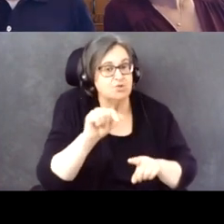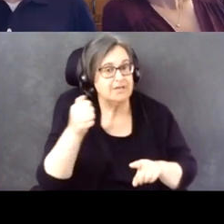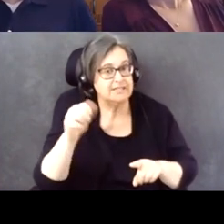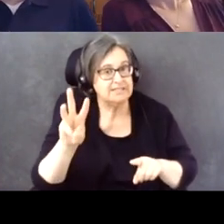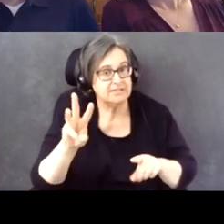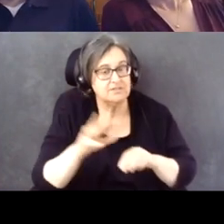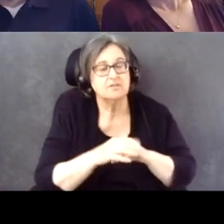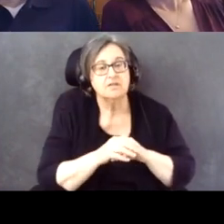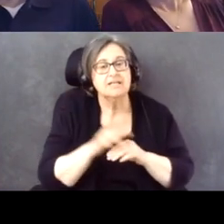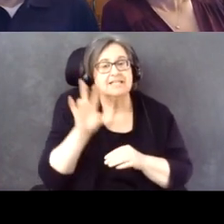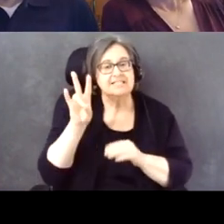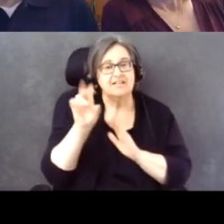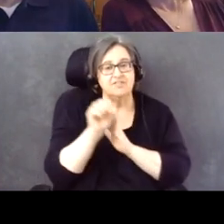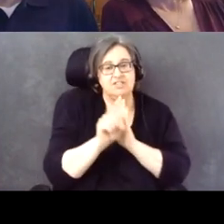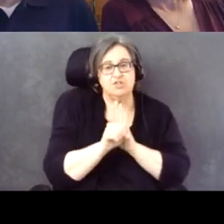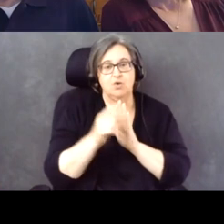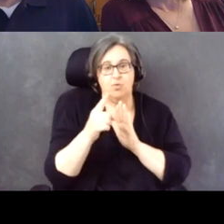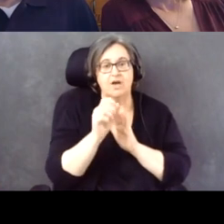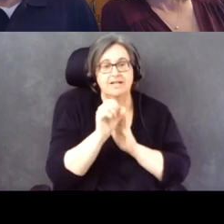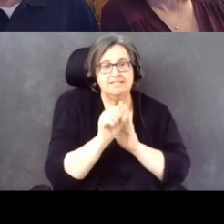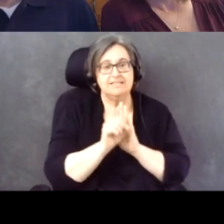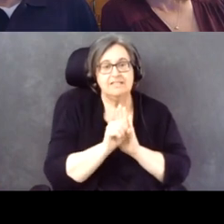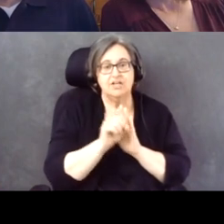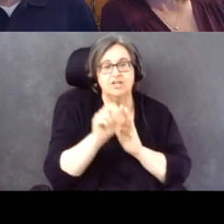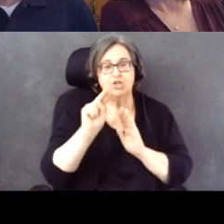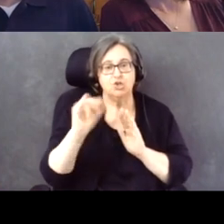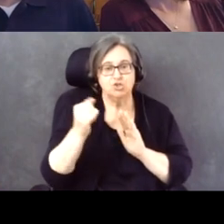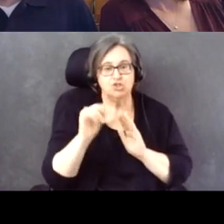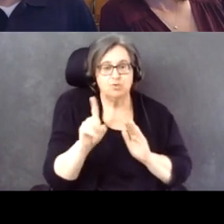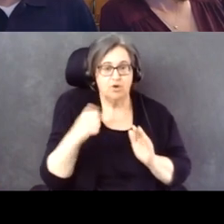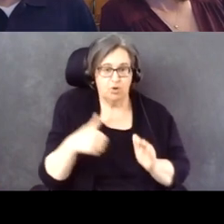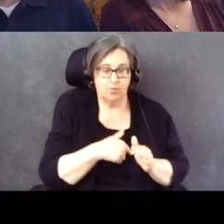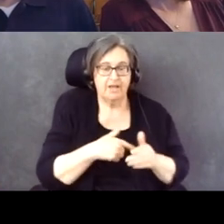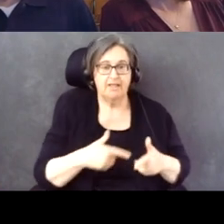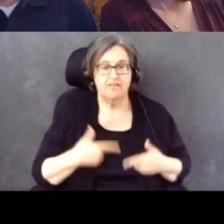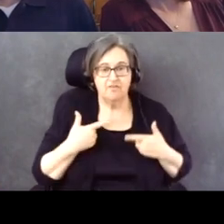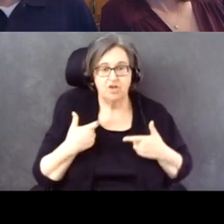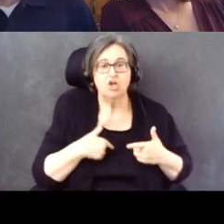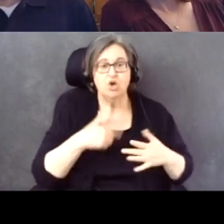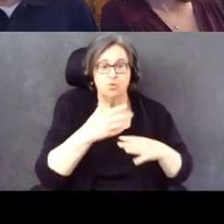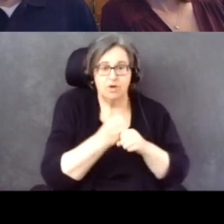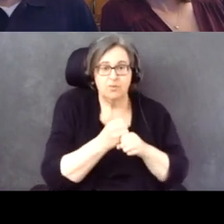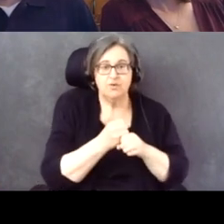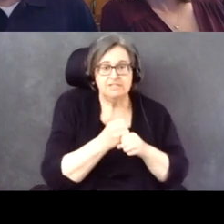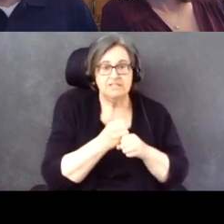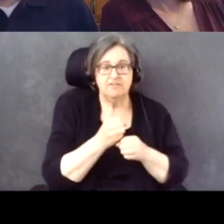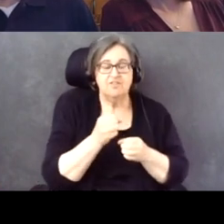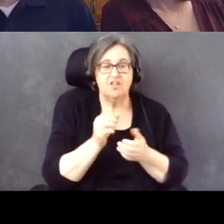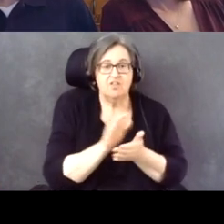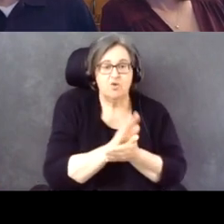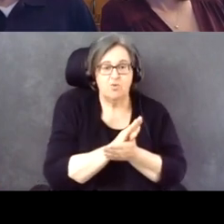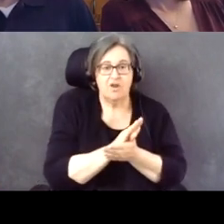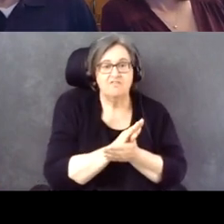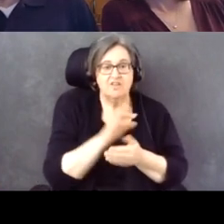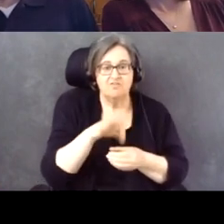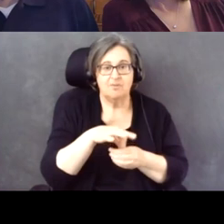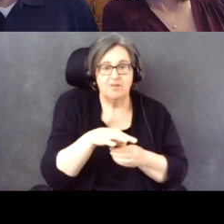of those states being New Jersey where we live, they all received a ballot which in 2020 which we had not in 2016.